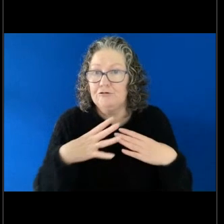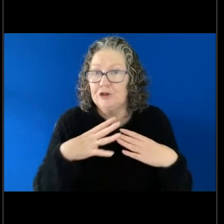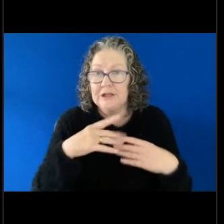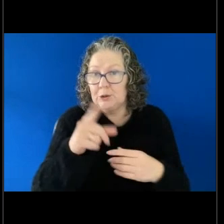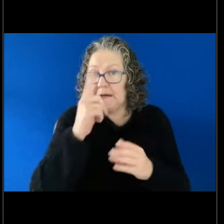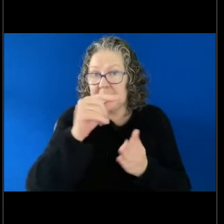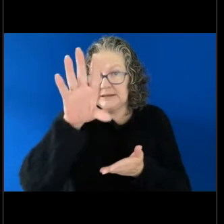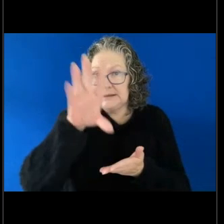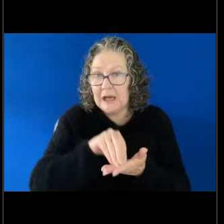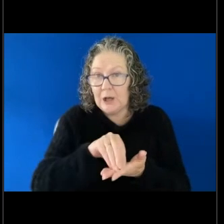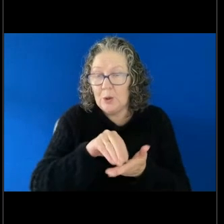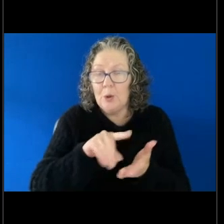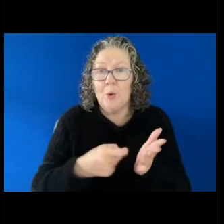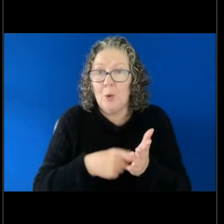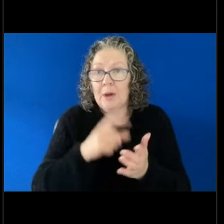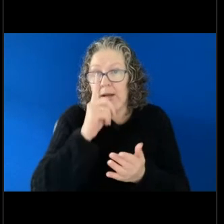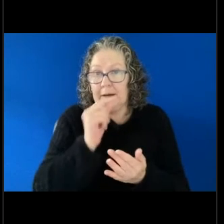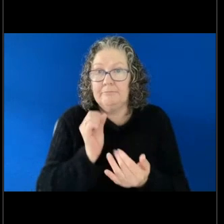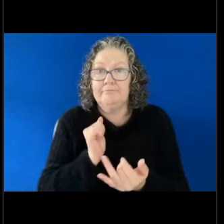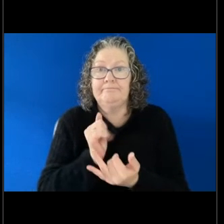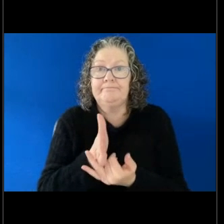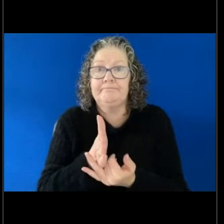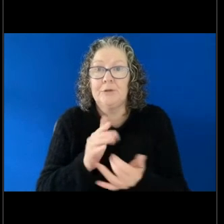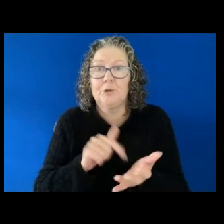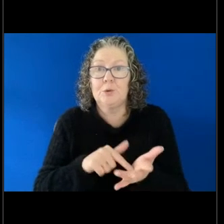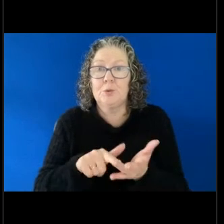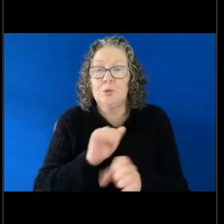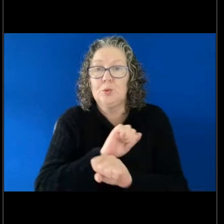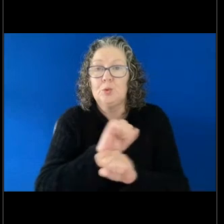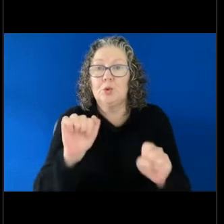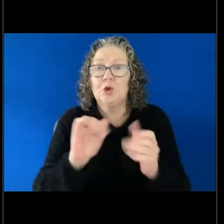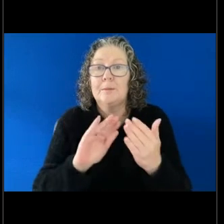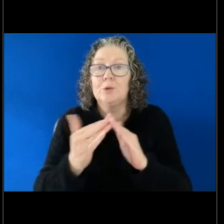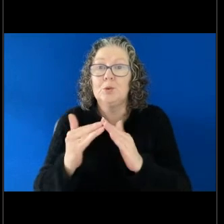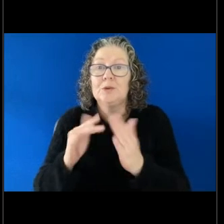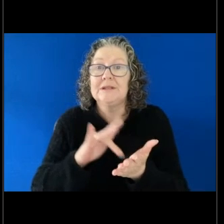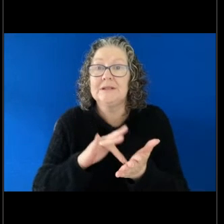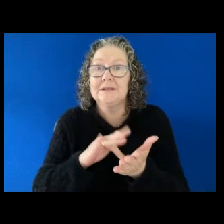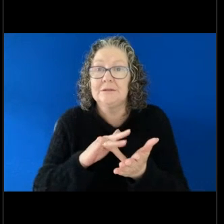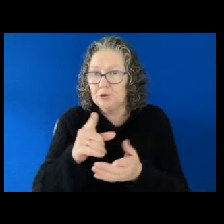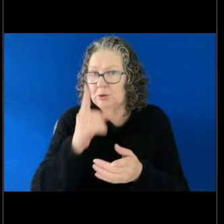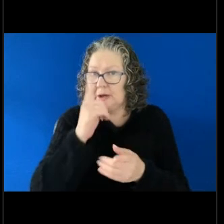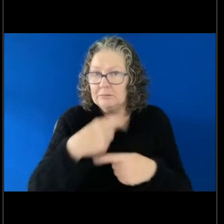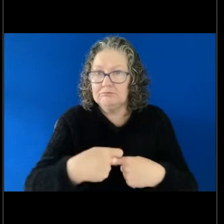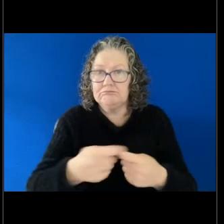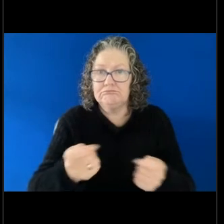be delivered to your community centre and you're welcome to hand out as many of these as you like.